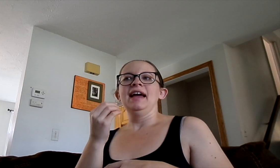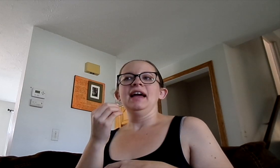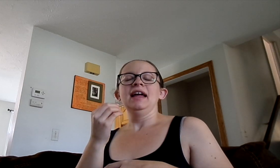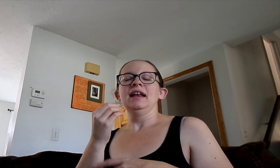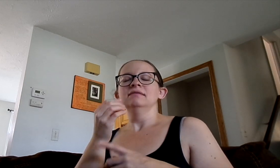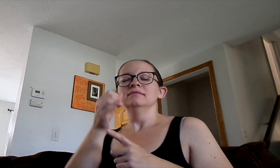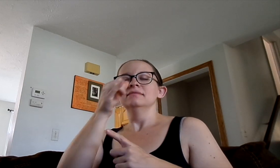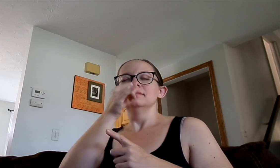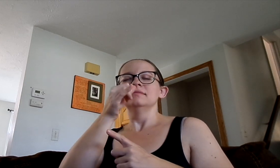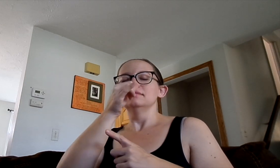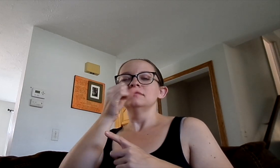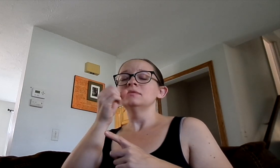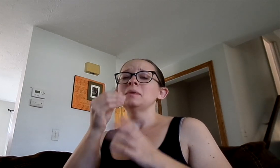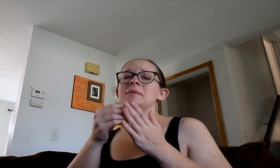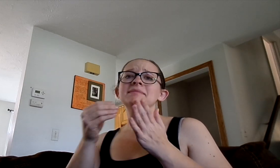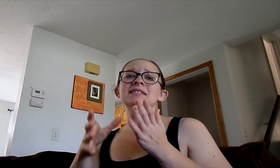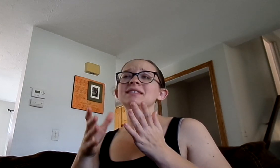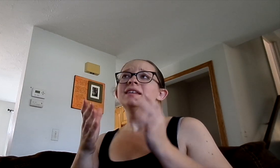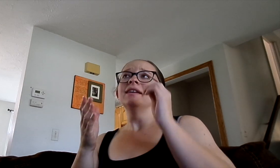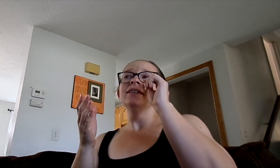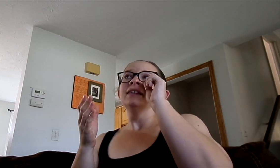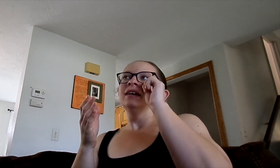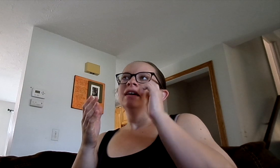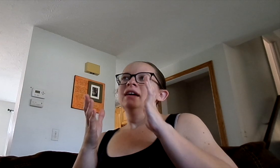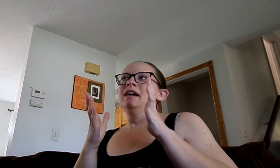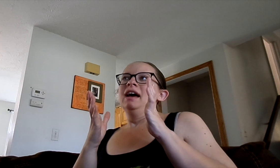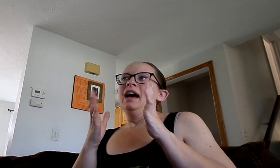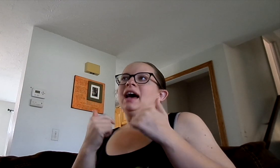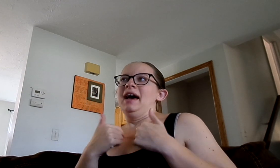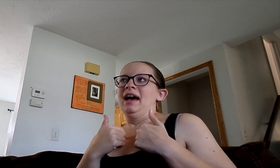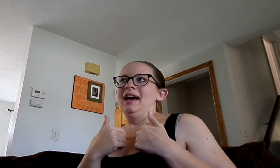It was just ridiculous. It's so expensive!